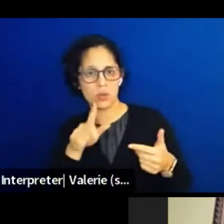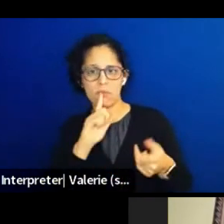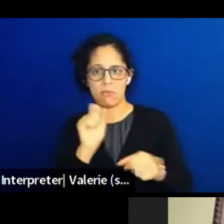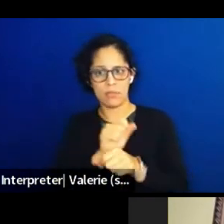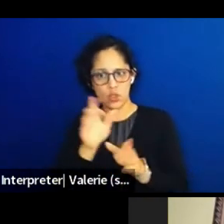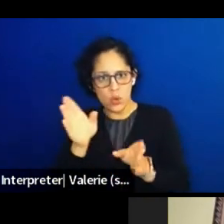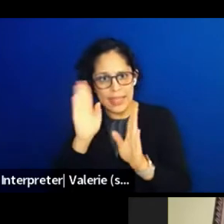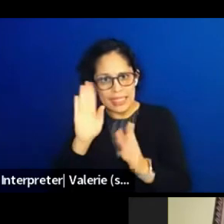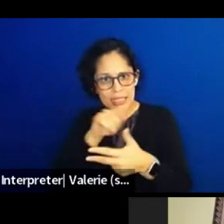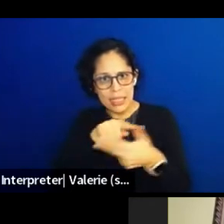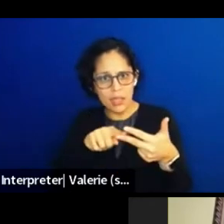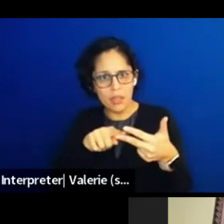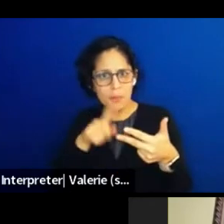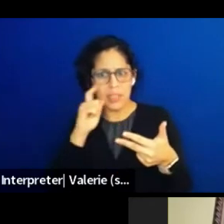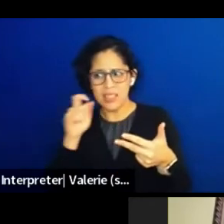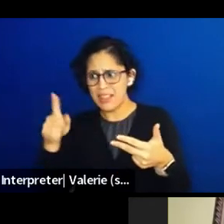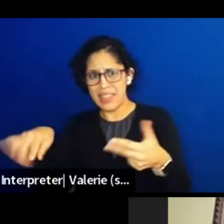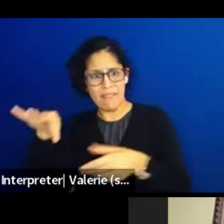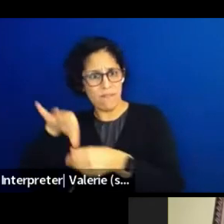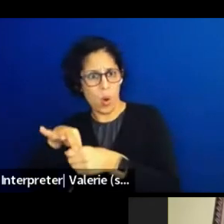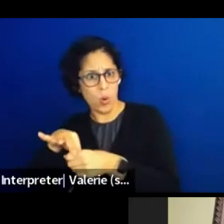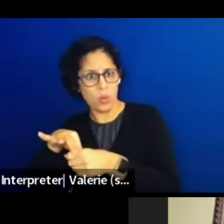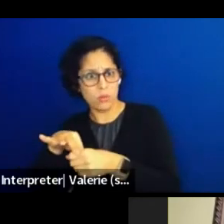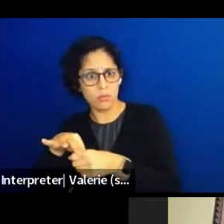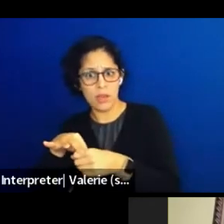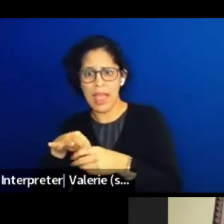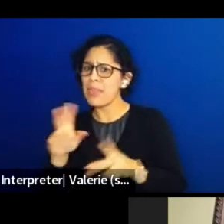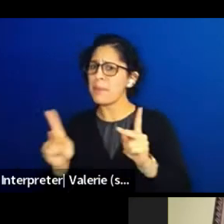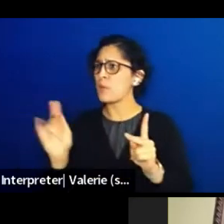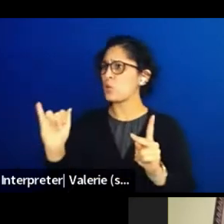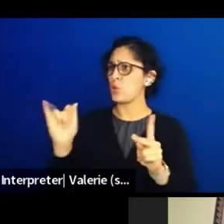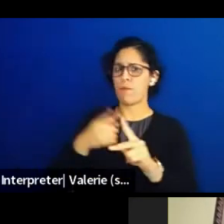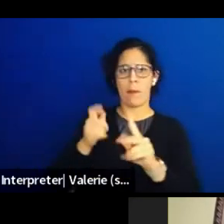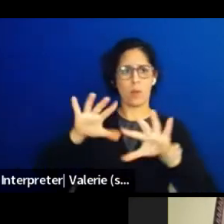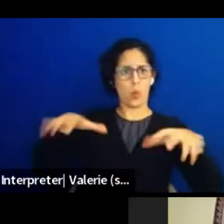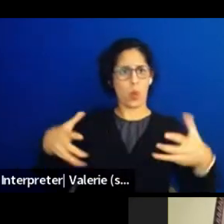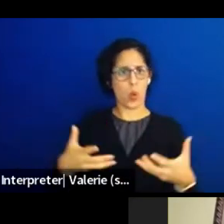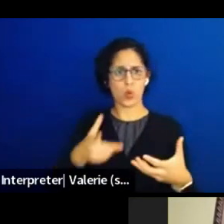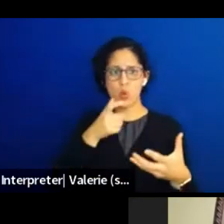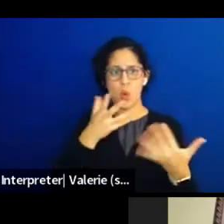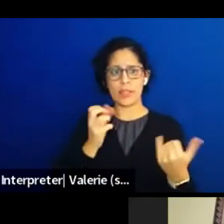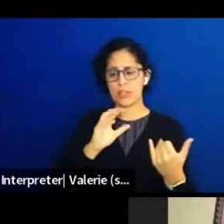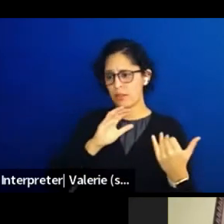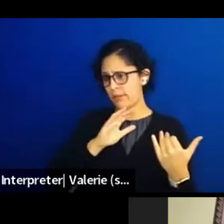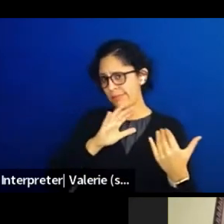and basically like anybody around the world, like who wants to come out here and connect with the Greater Everglades.